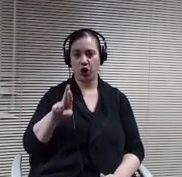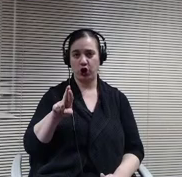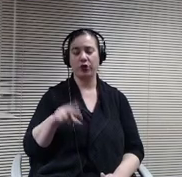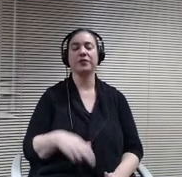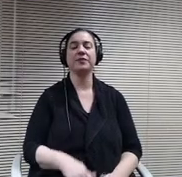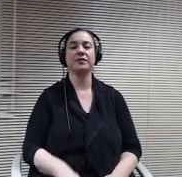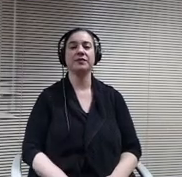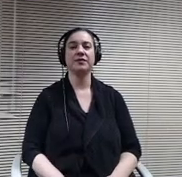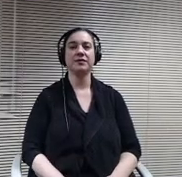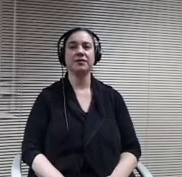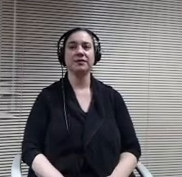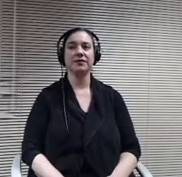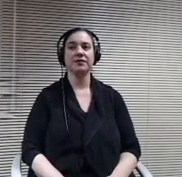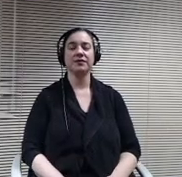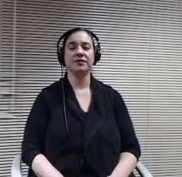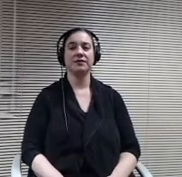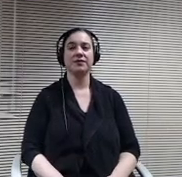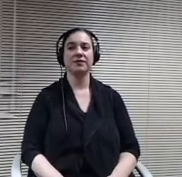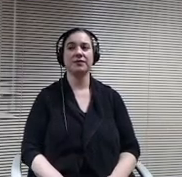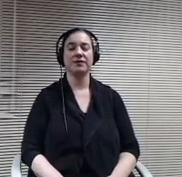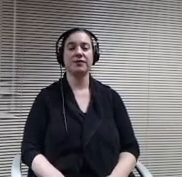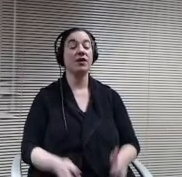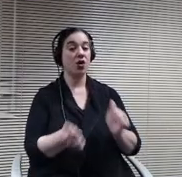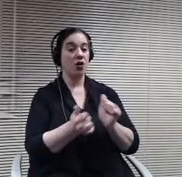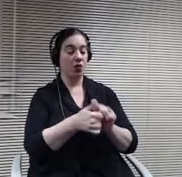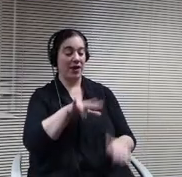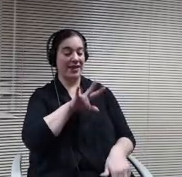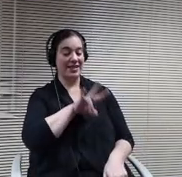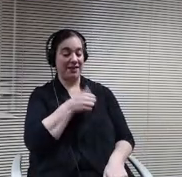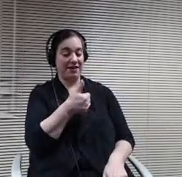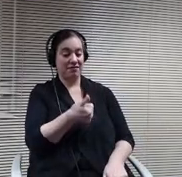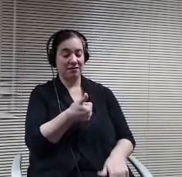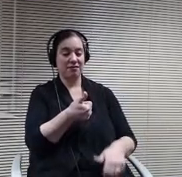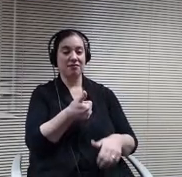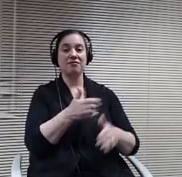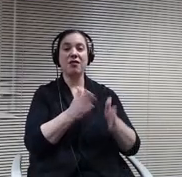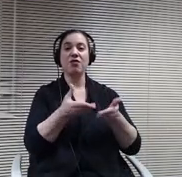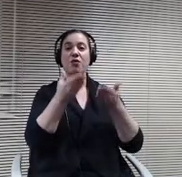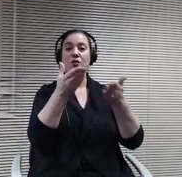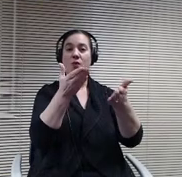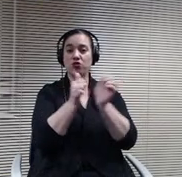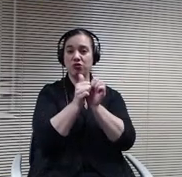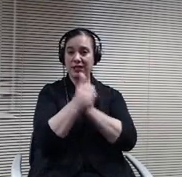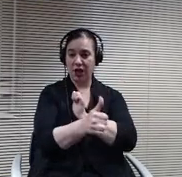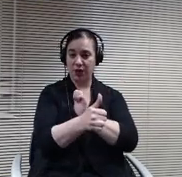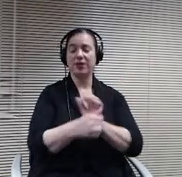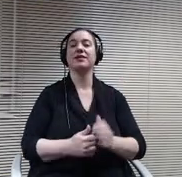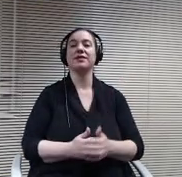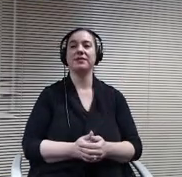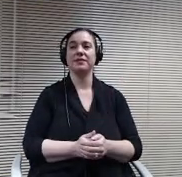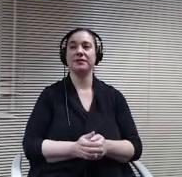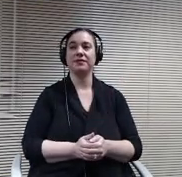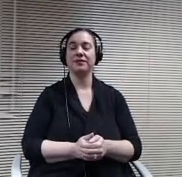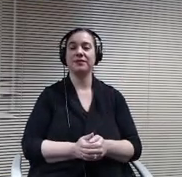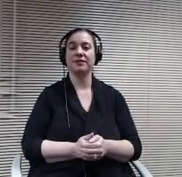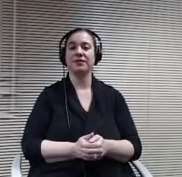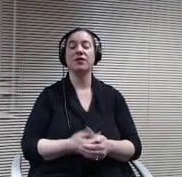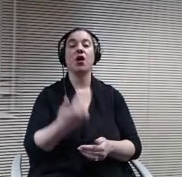With seven eyes, the motion carries. Great we will bring 604 back at the next study session on the